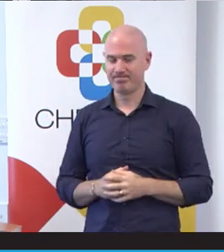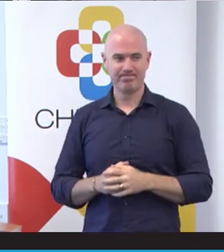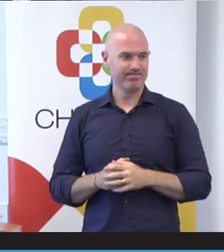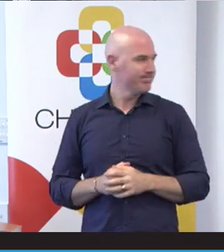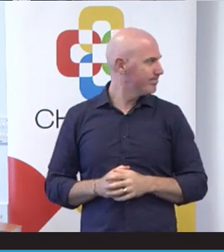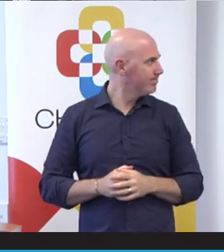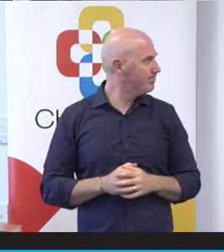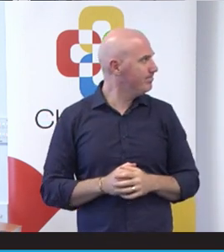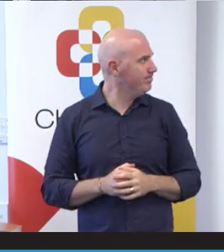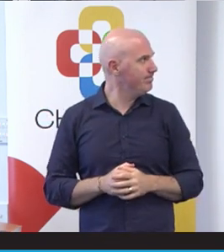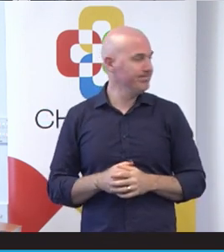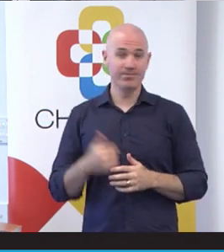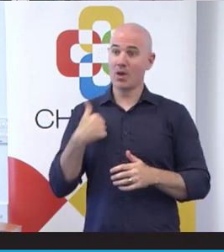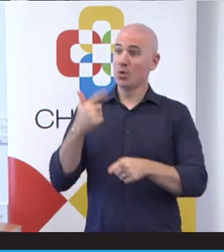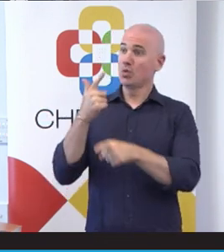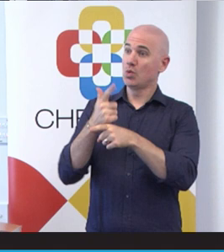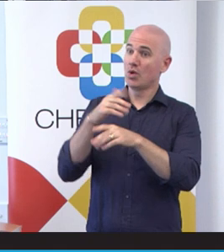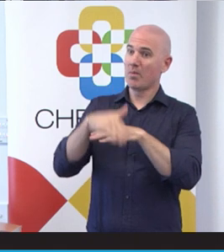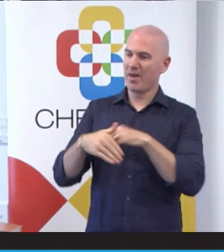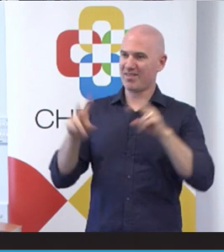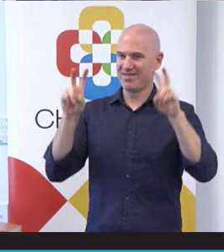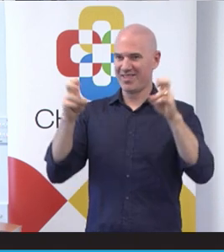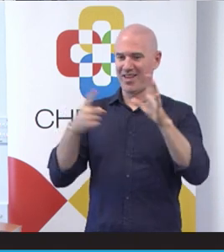So what I'm going to talk about is what access for all is. I'm not going